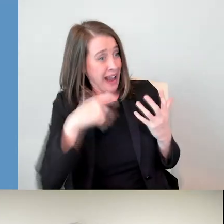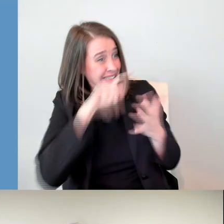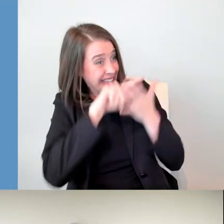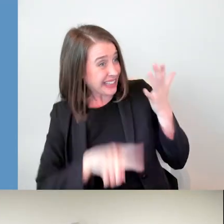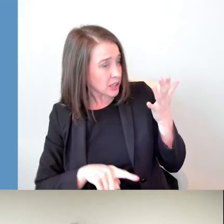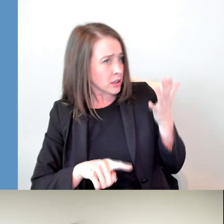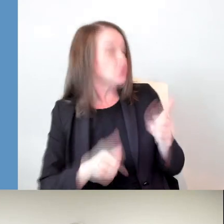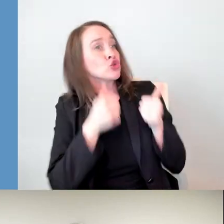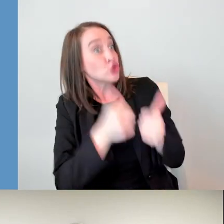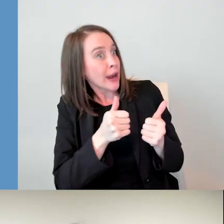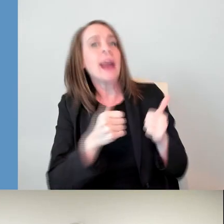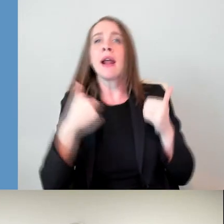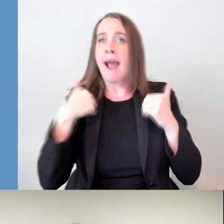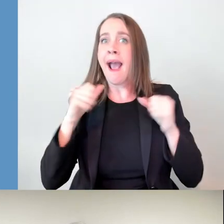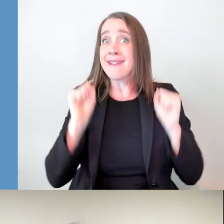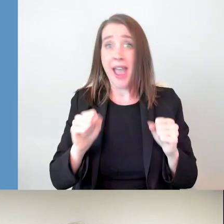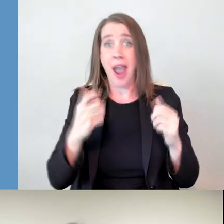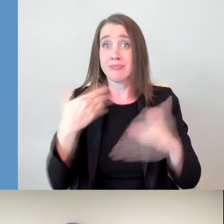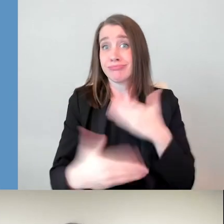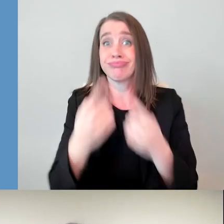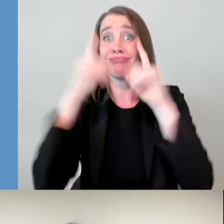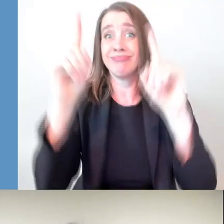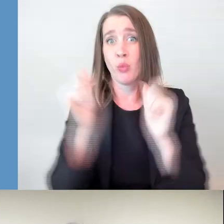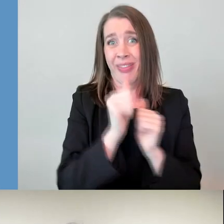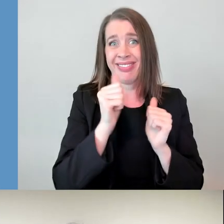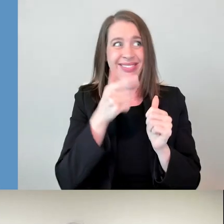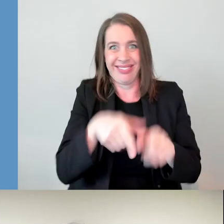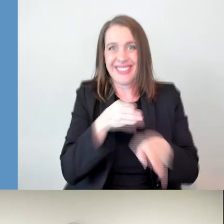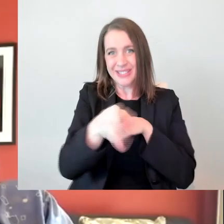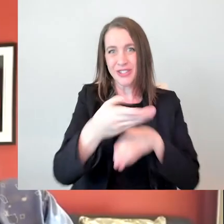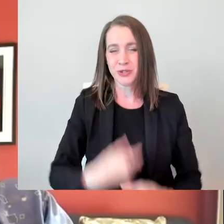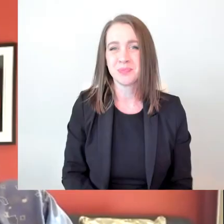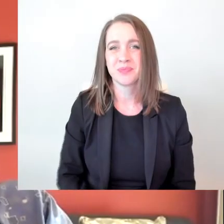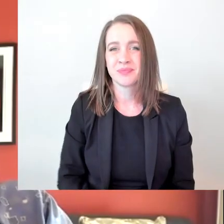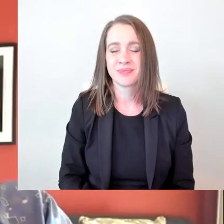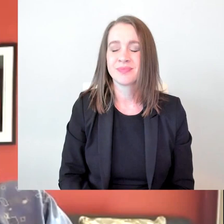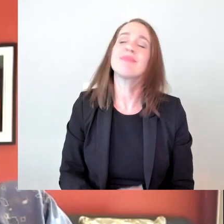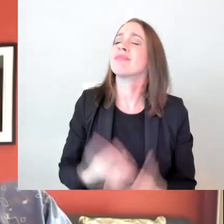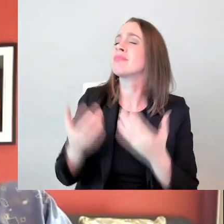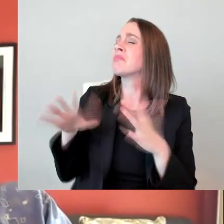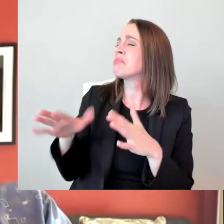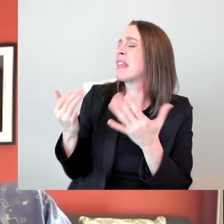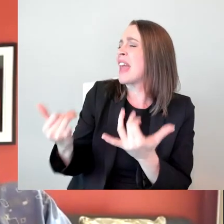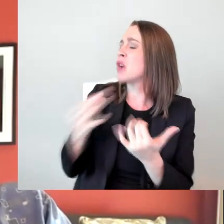And that is to find your community. And that is to find your tribe. There are people like myself and plenty of other people